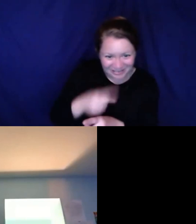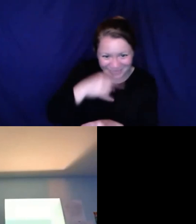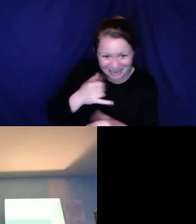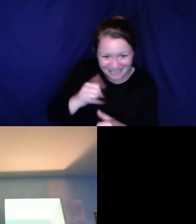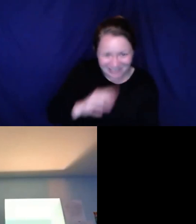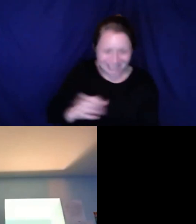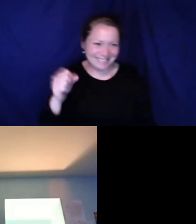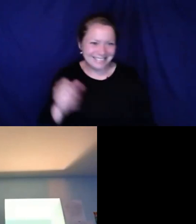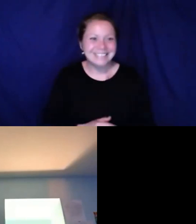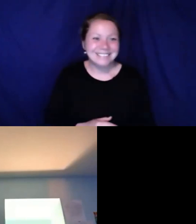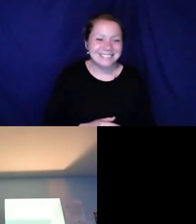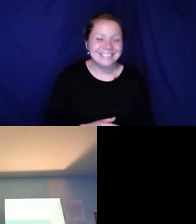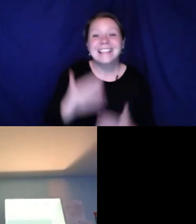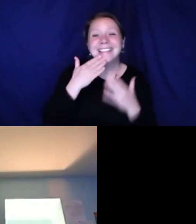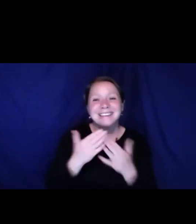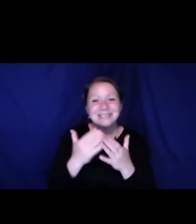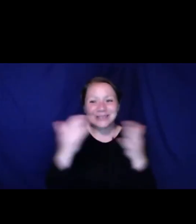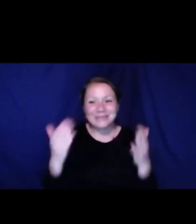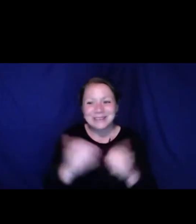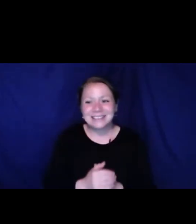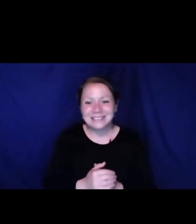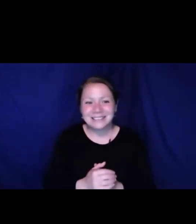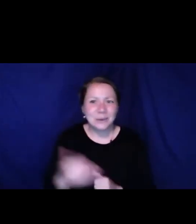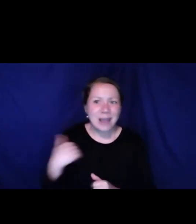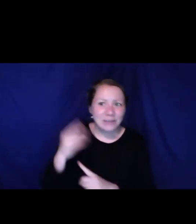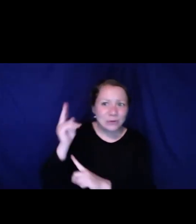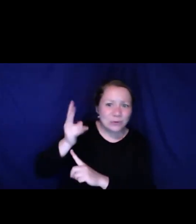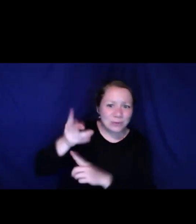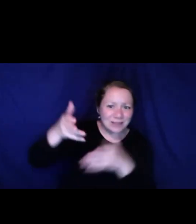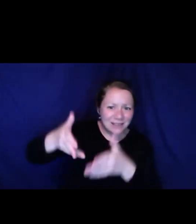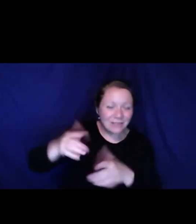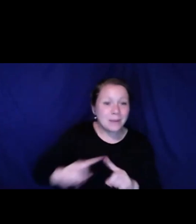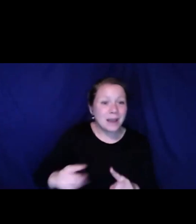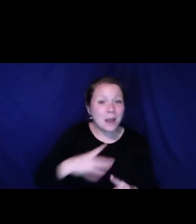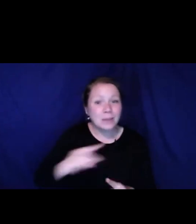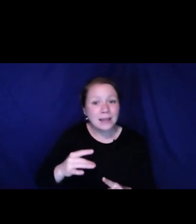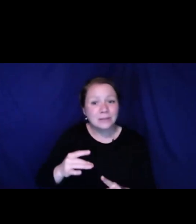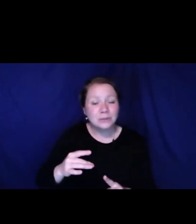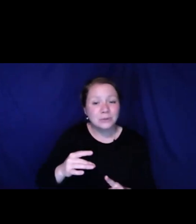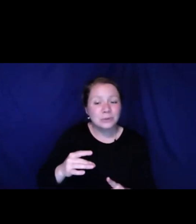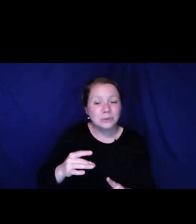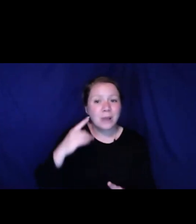there. Sefakor: Thank you for talking even though I put you on inspot, right? Yes.